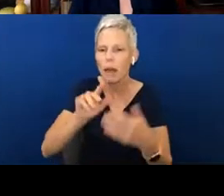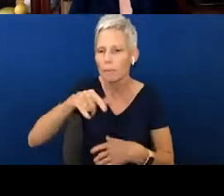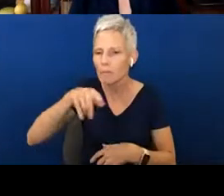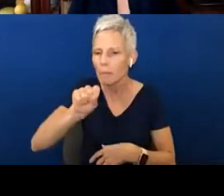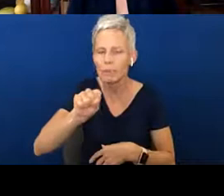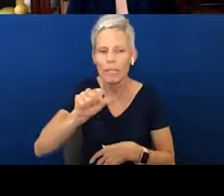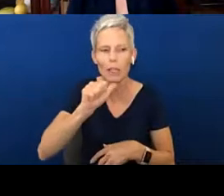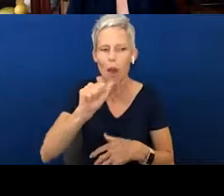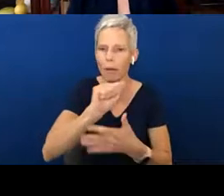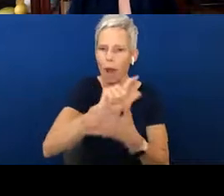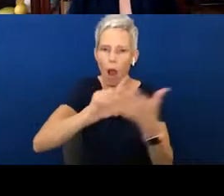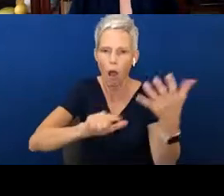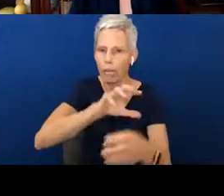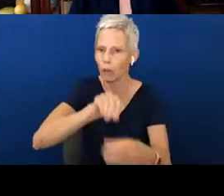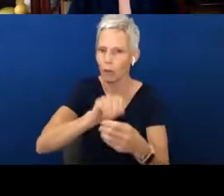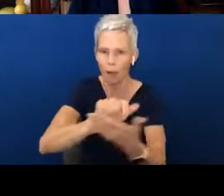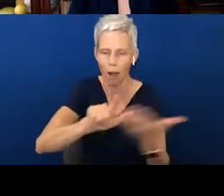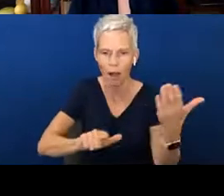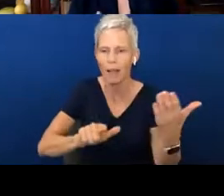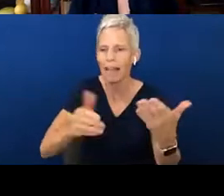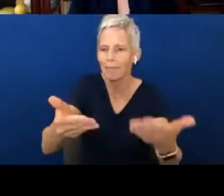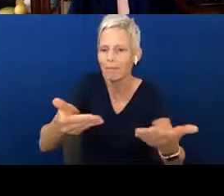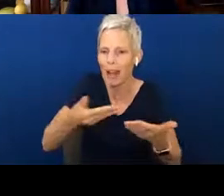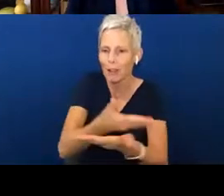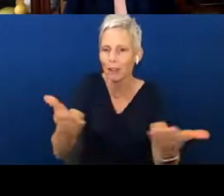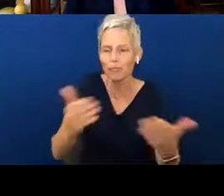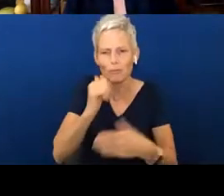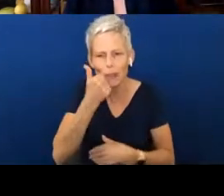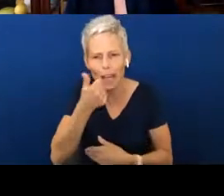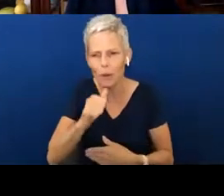I'd like to invite you, don't be shy. And if you don't have anything, that's great, we'll move on.